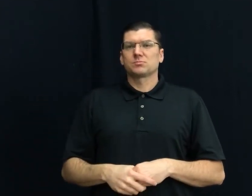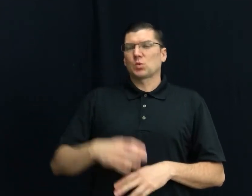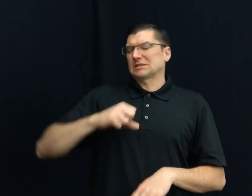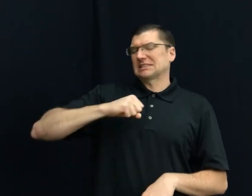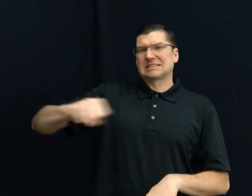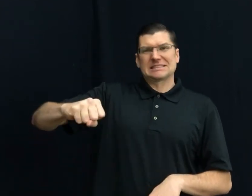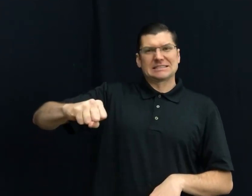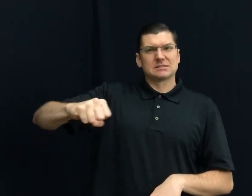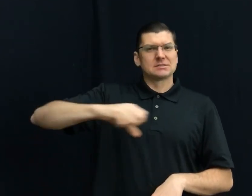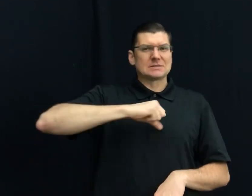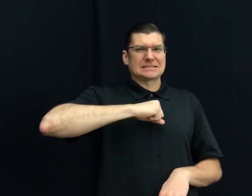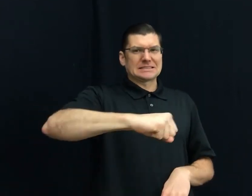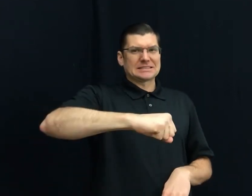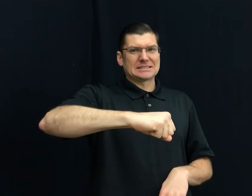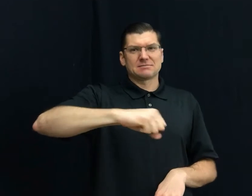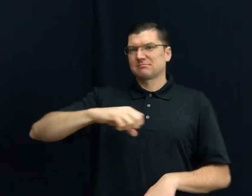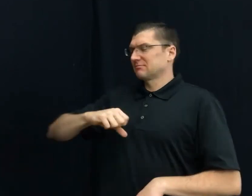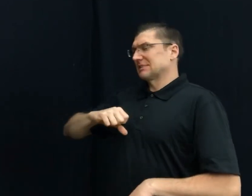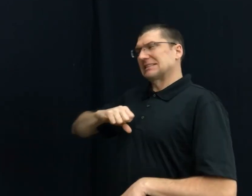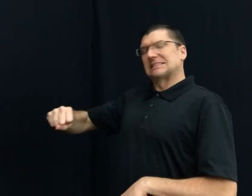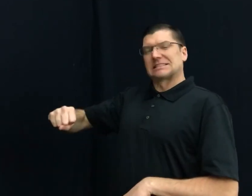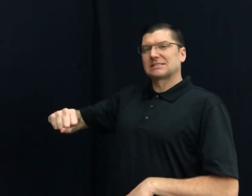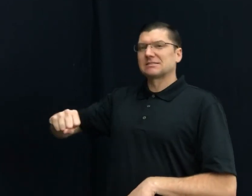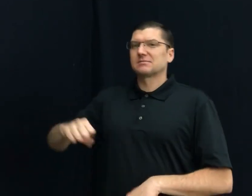27) RESISTED